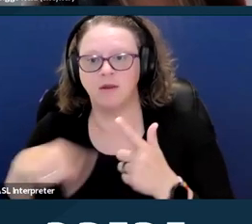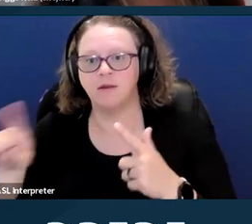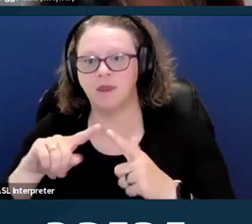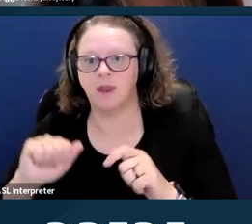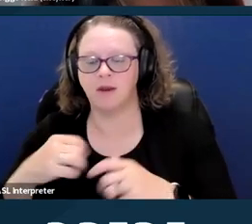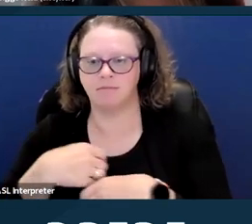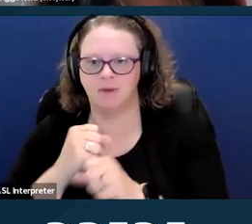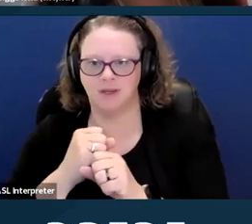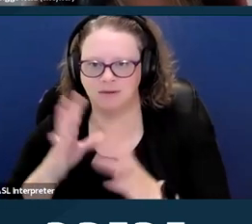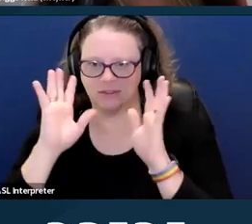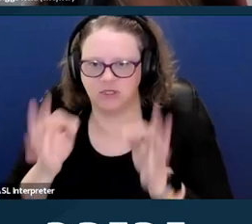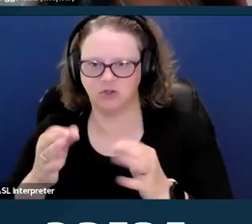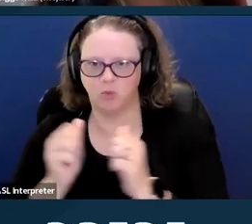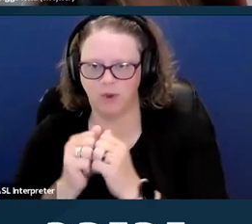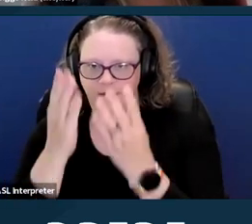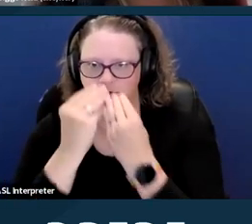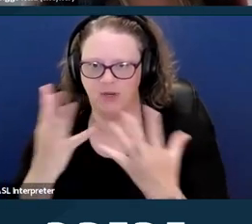about their health care with their doctors.